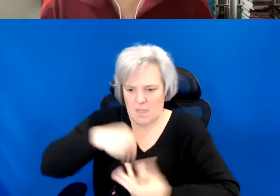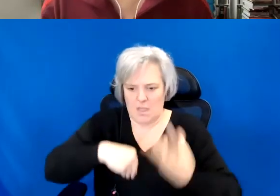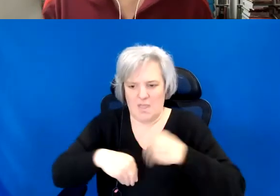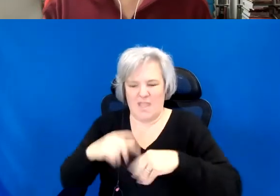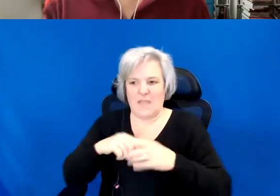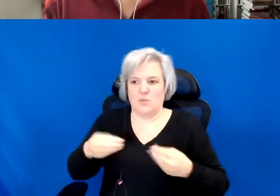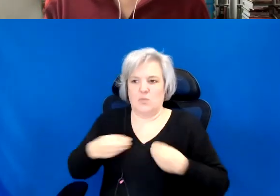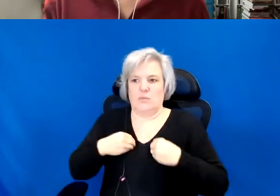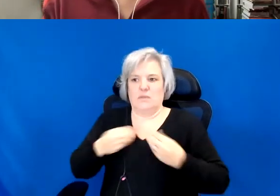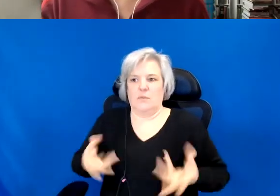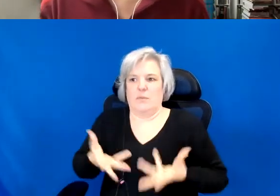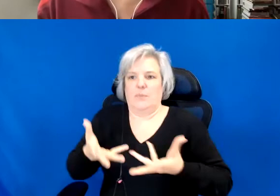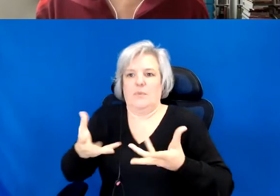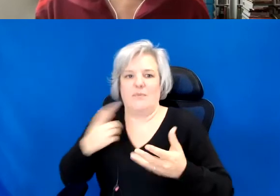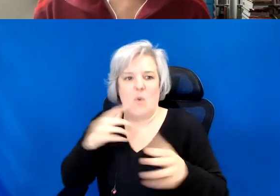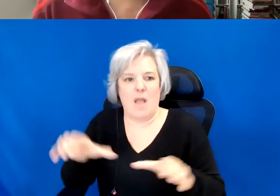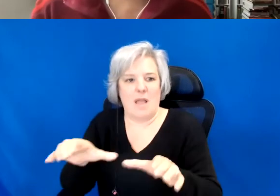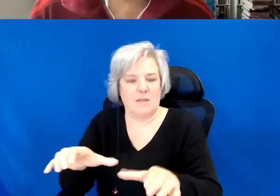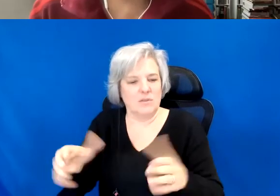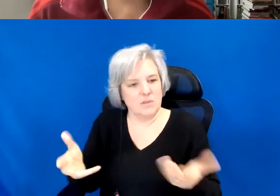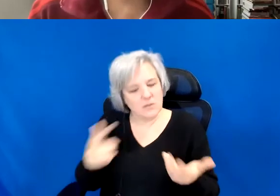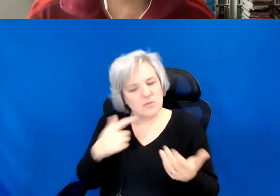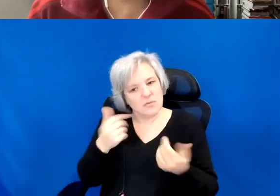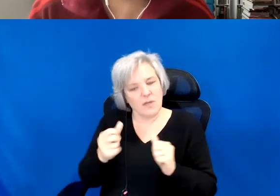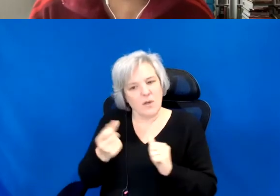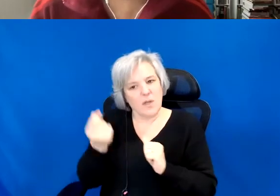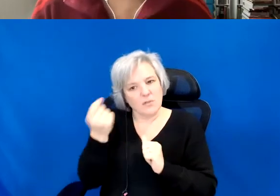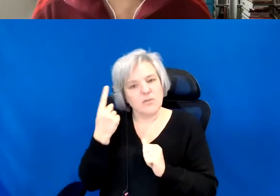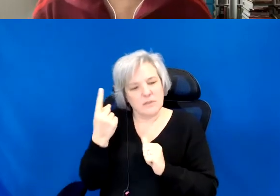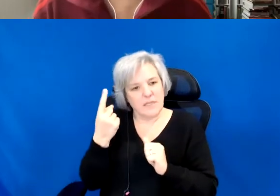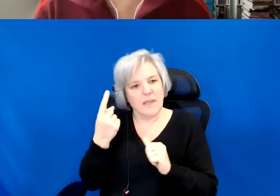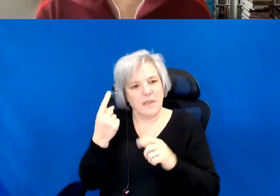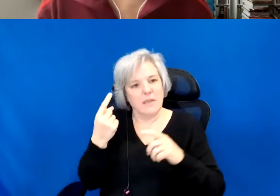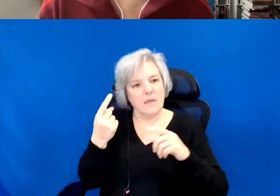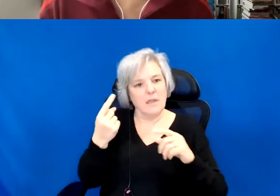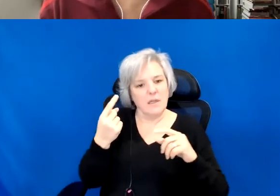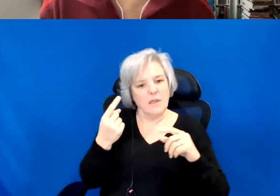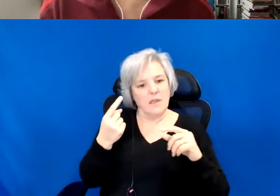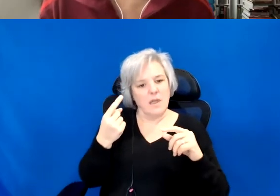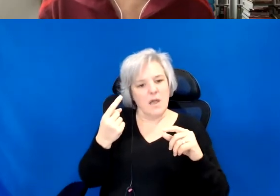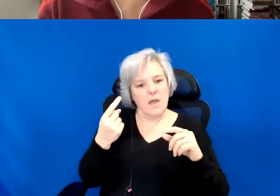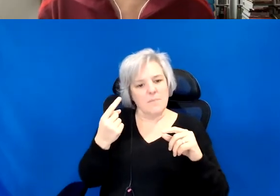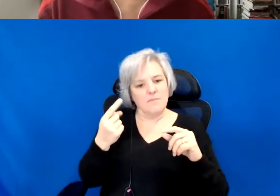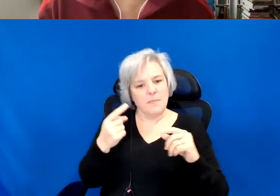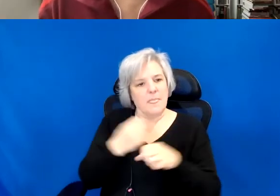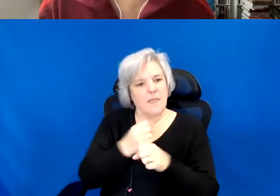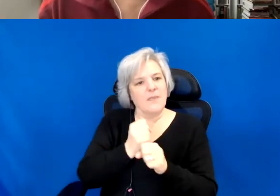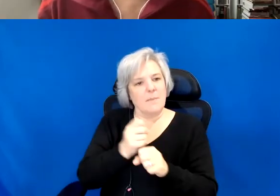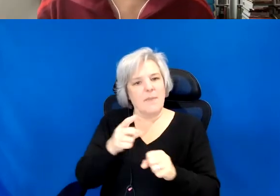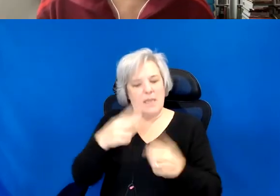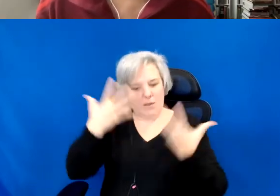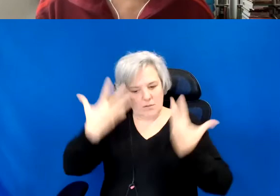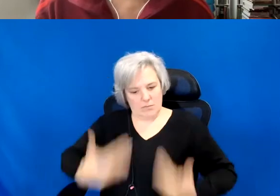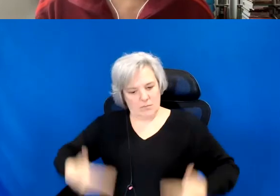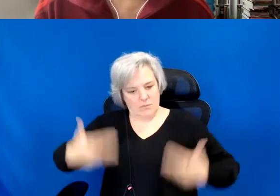It is like understanding the traces that make you what you are, that allow you to be kind